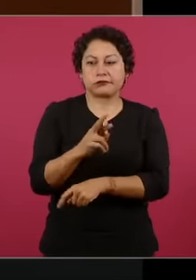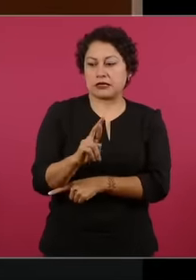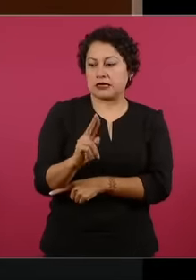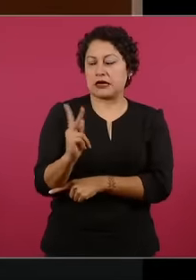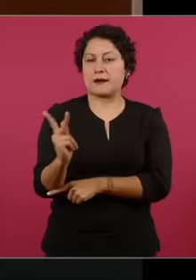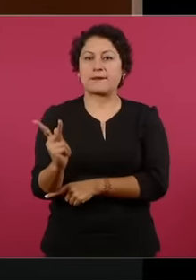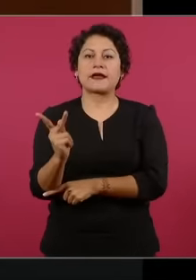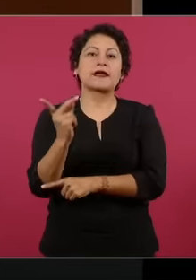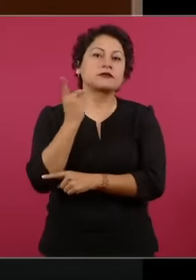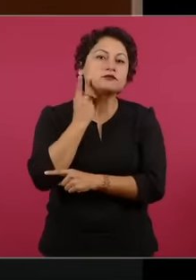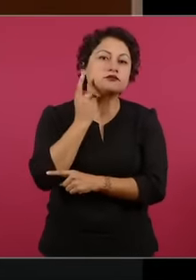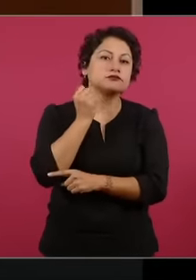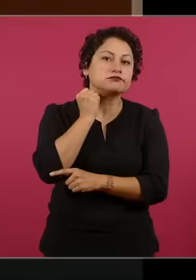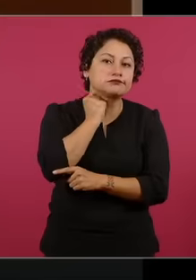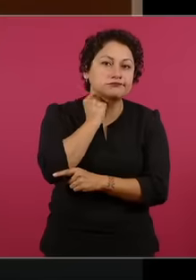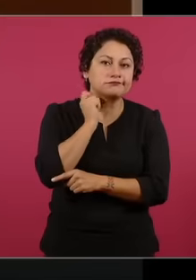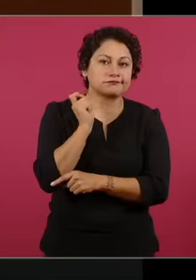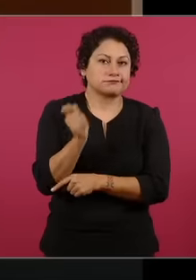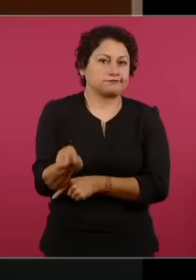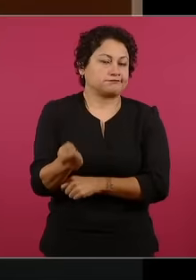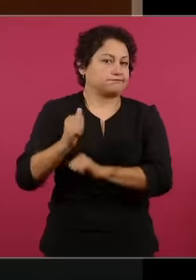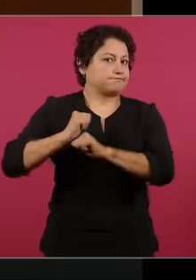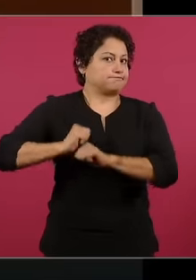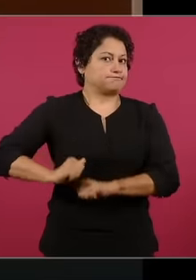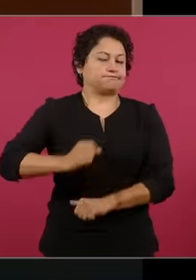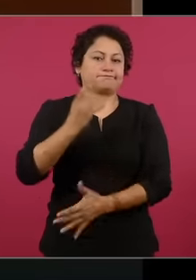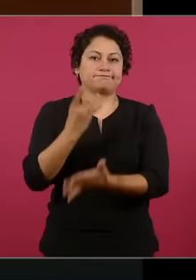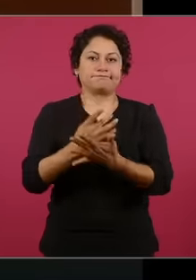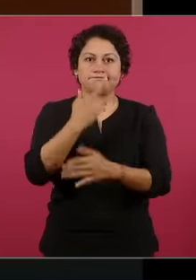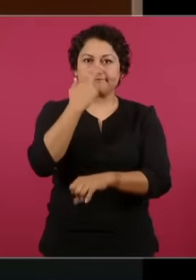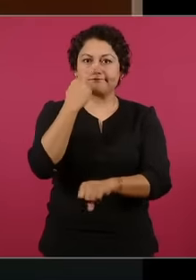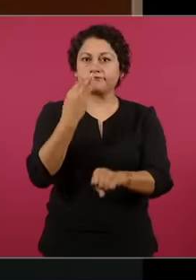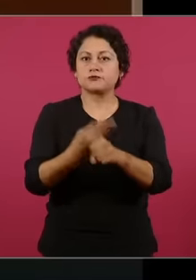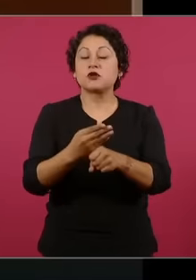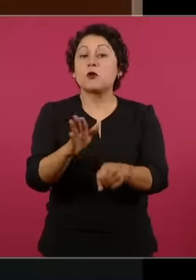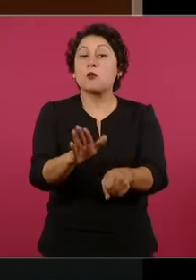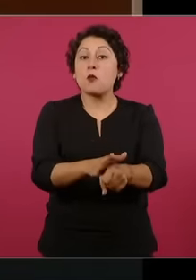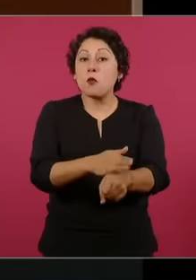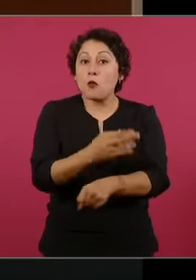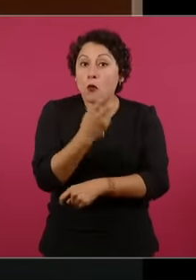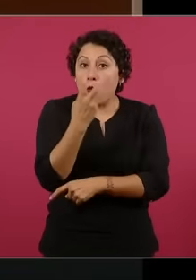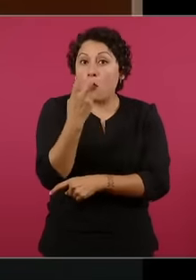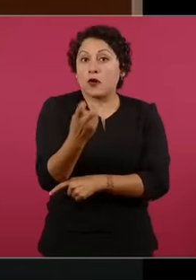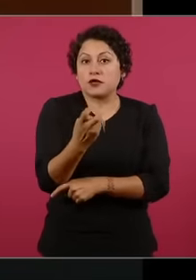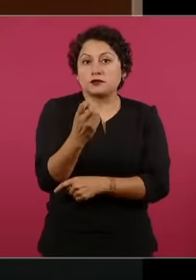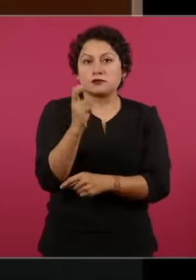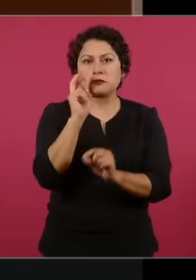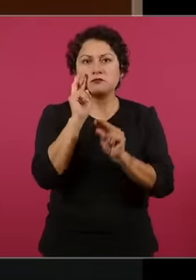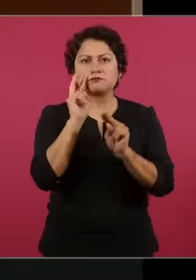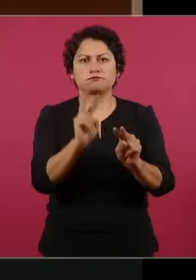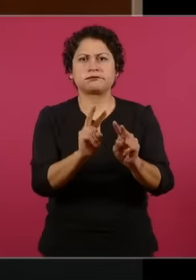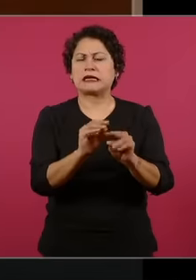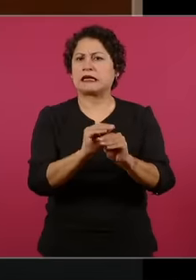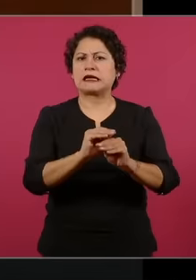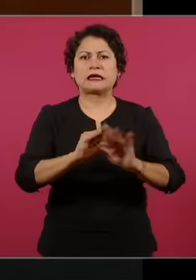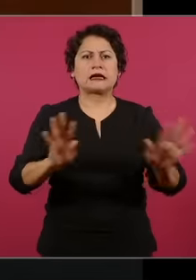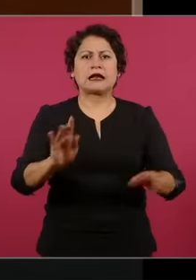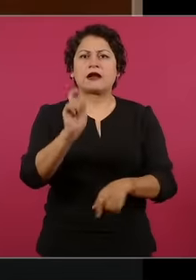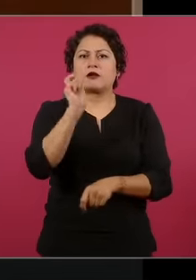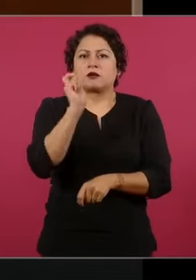, therefore there cannot be the slightest doubt